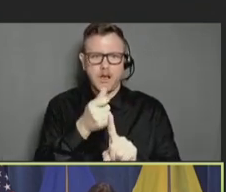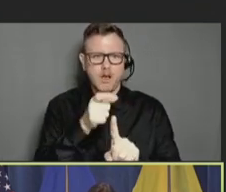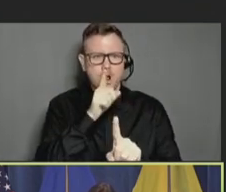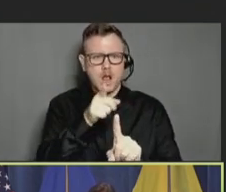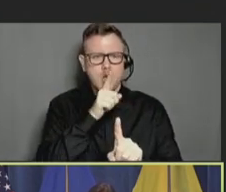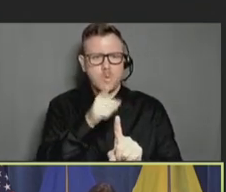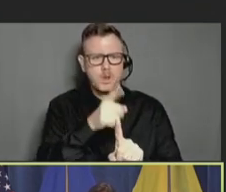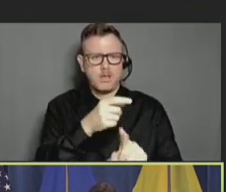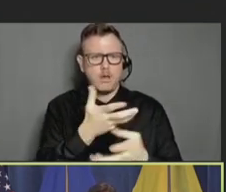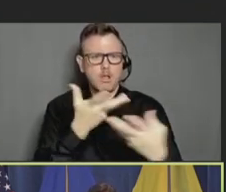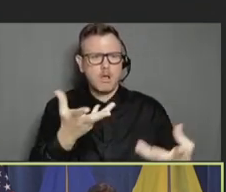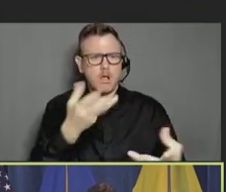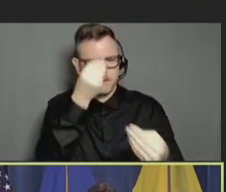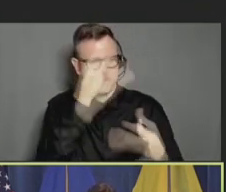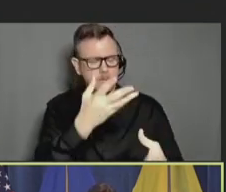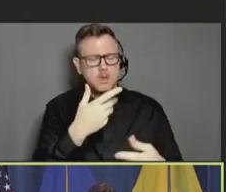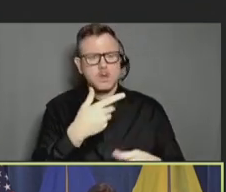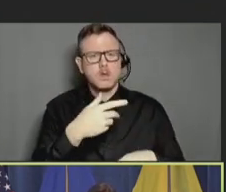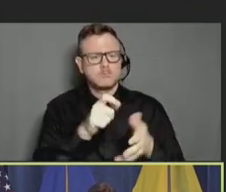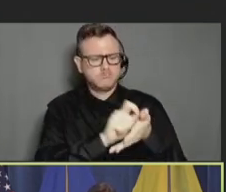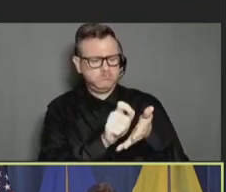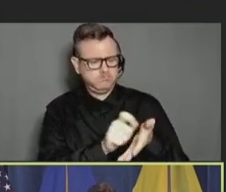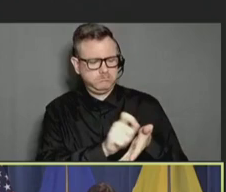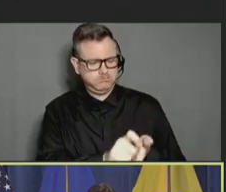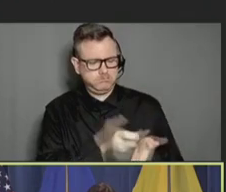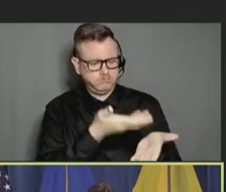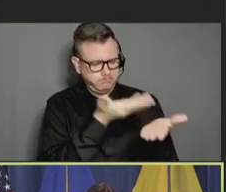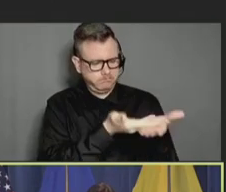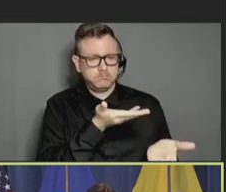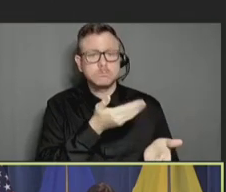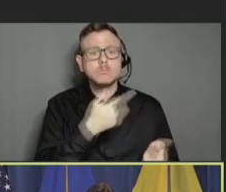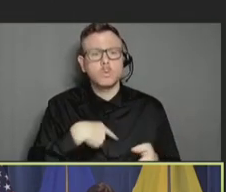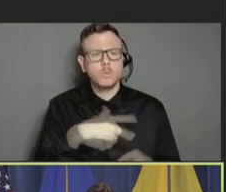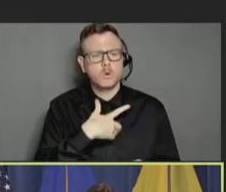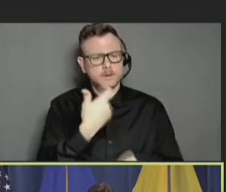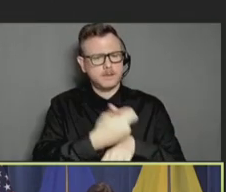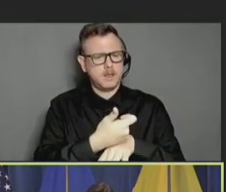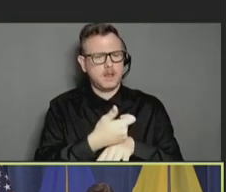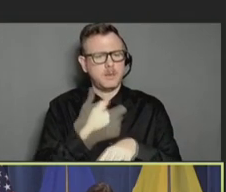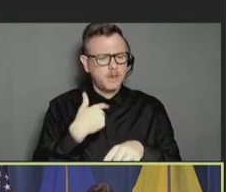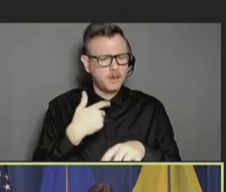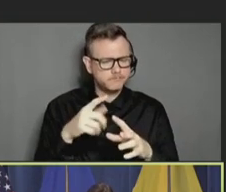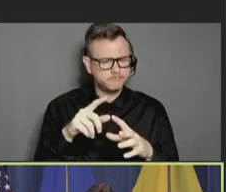of set the stage and begin a conversation. And to begin the conversation, I wanted to